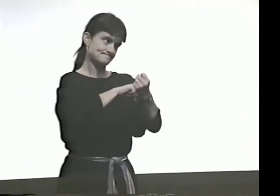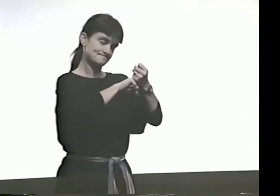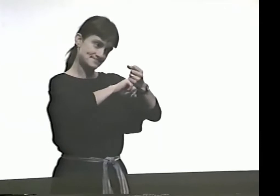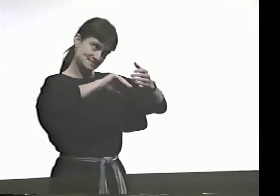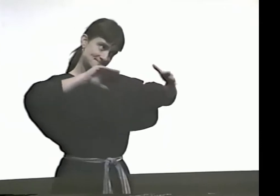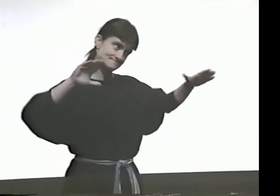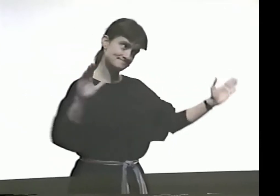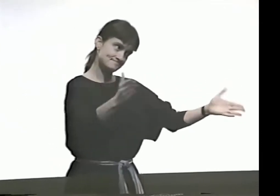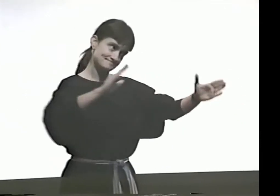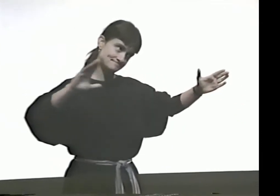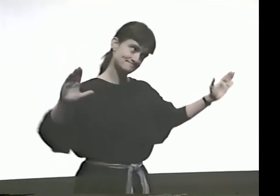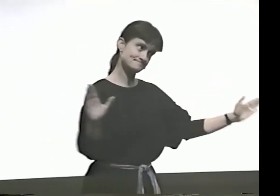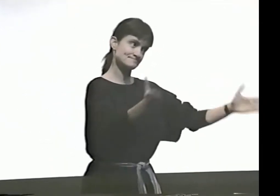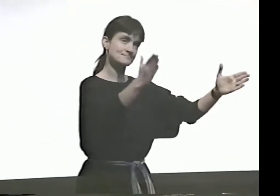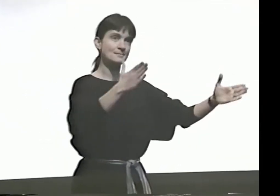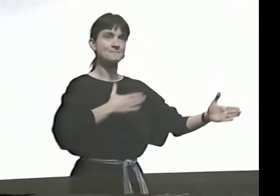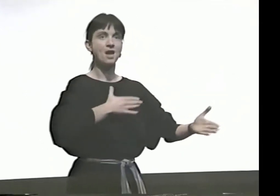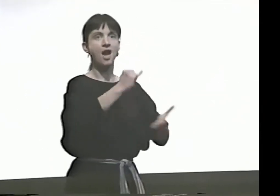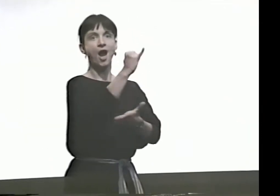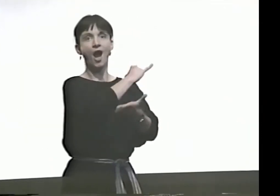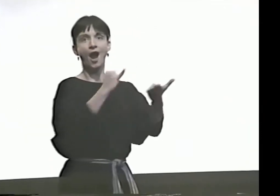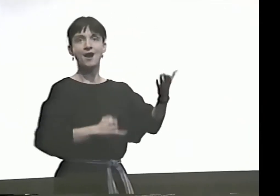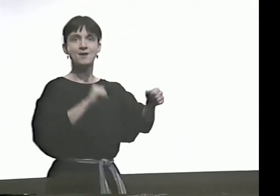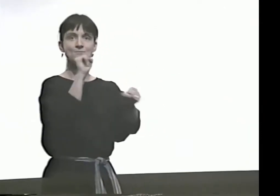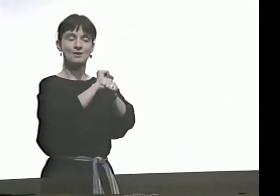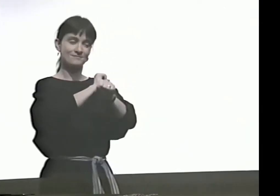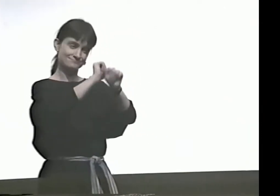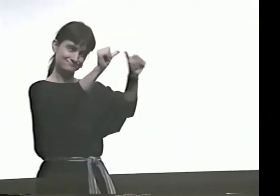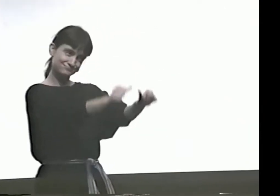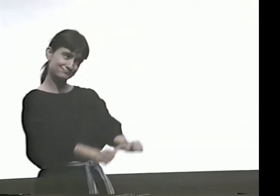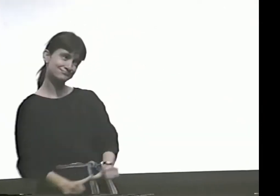FOR HIS CONTINUAL SUPPORT OF MY WORK AND MY ART.